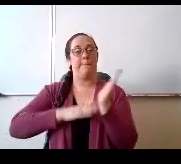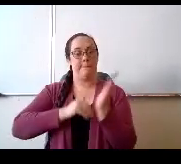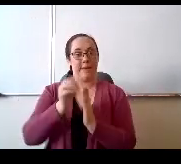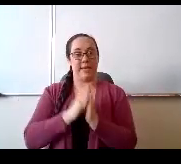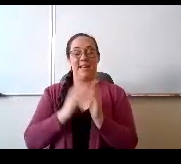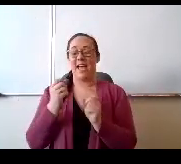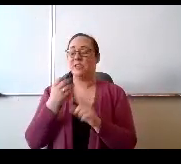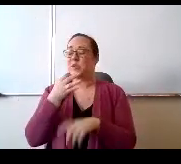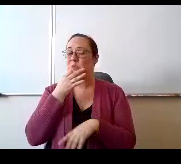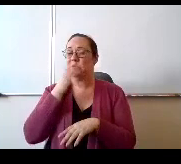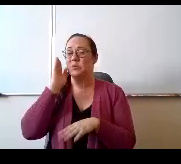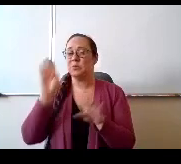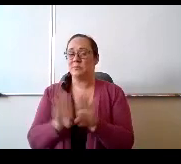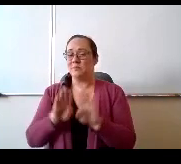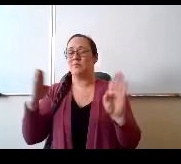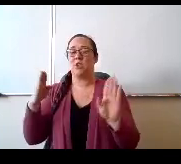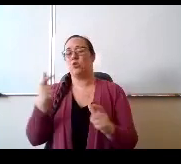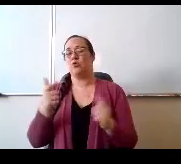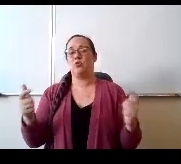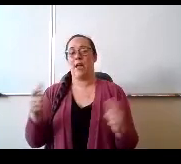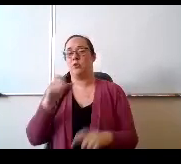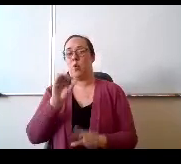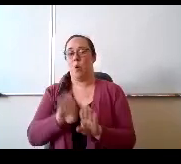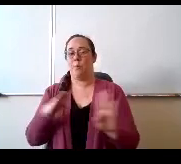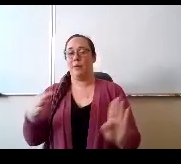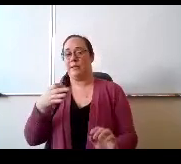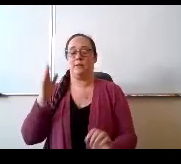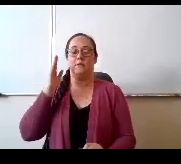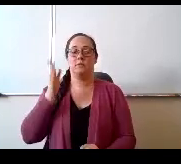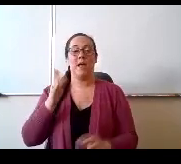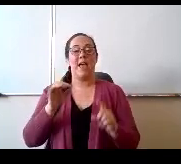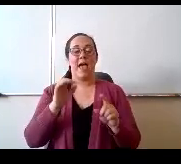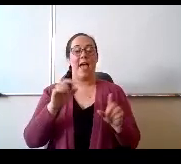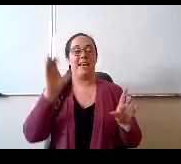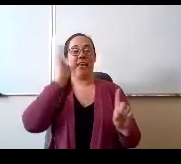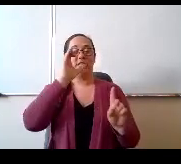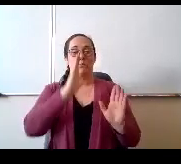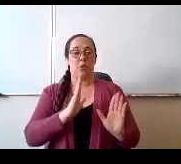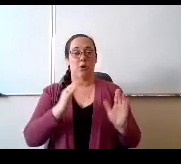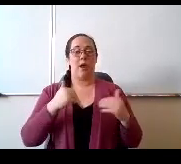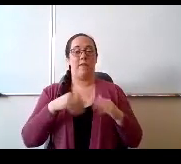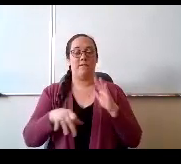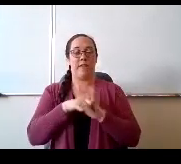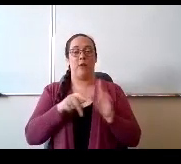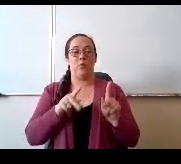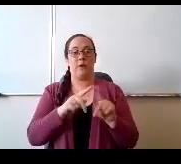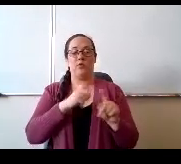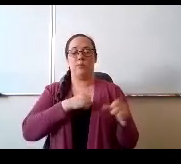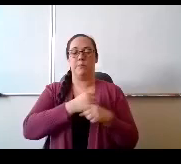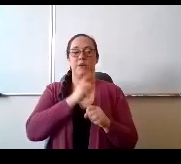Explorer Elementary School found a way to get students out of the classrooms for field trips by using.